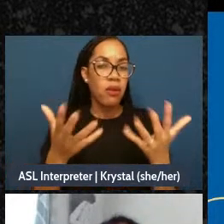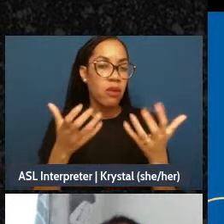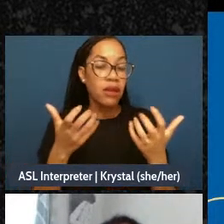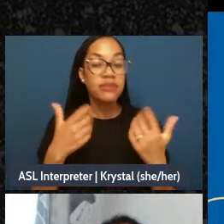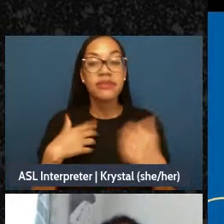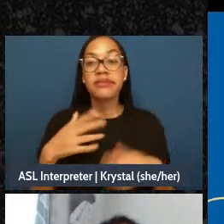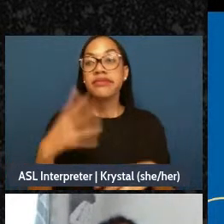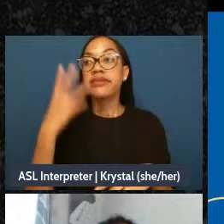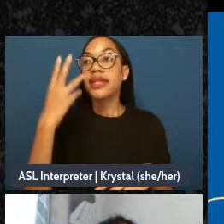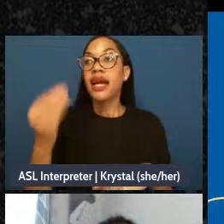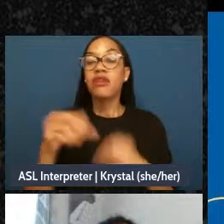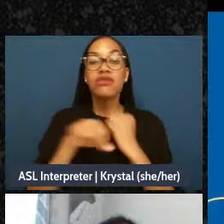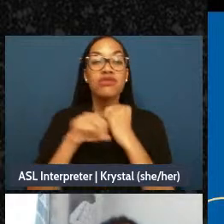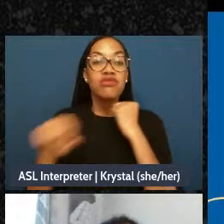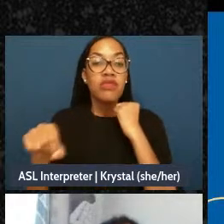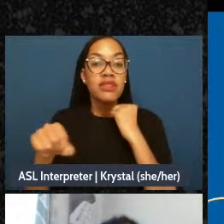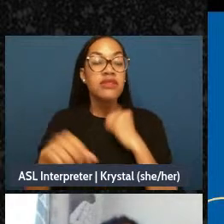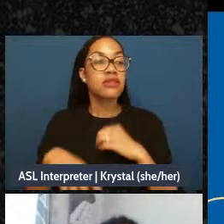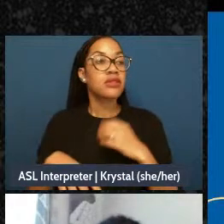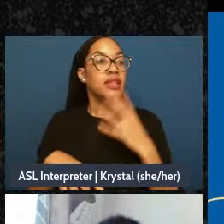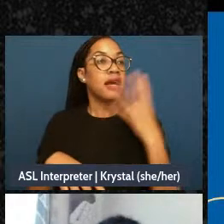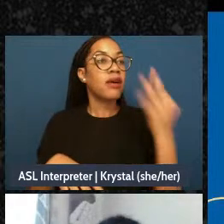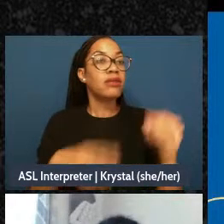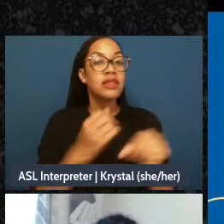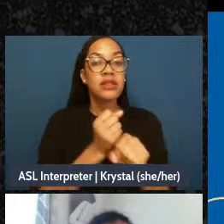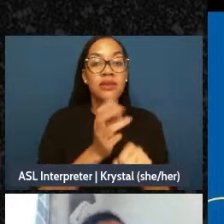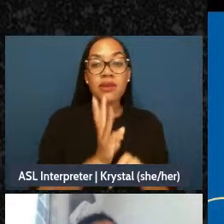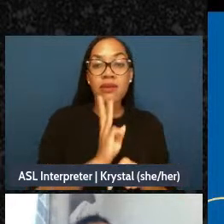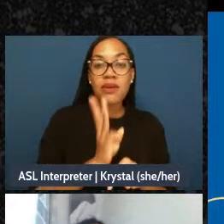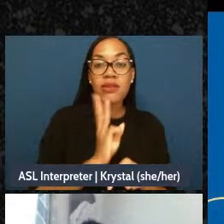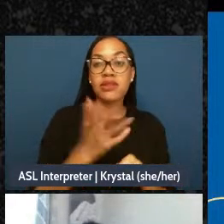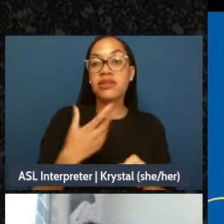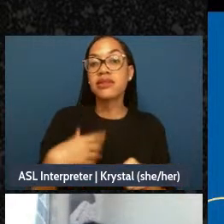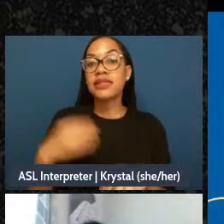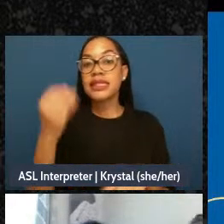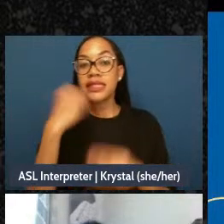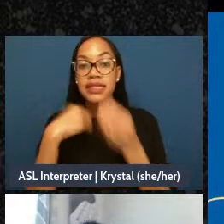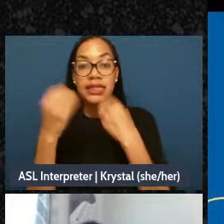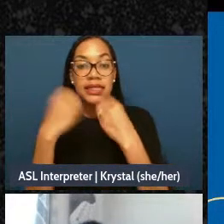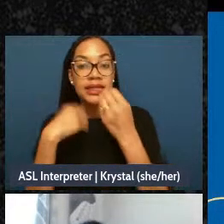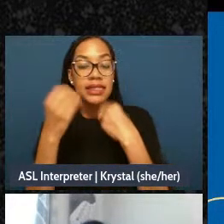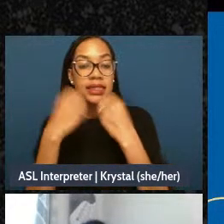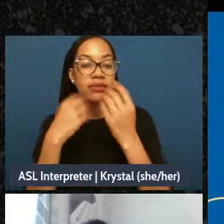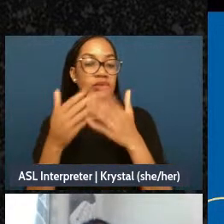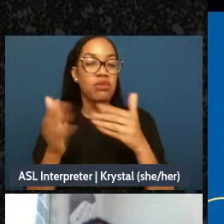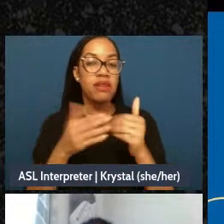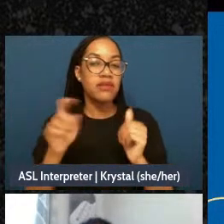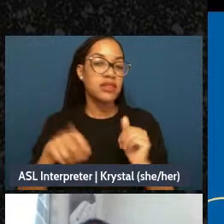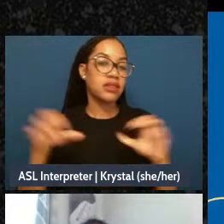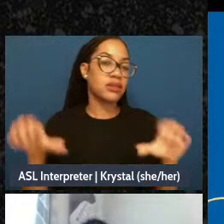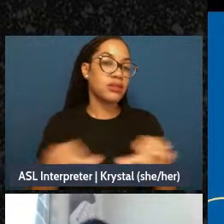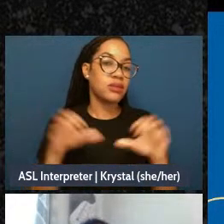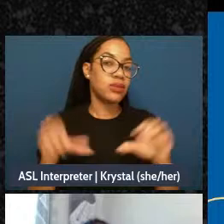if you need to go have some water, have a snack, whatever you got to do relax and we'll be back